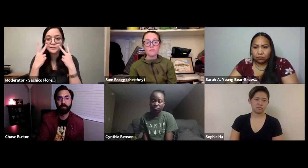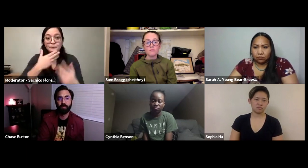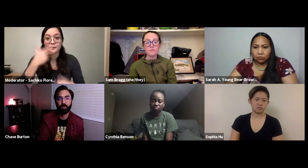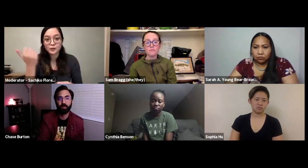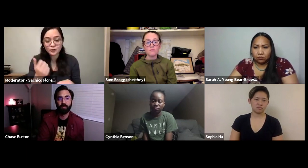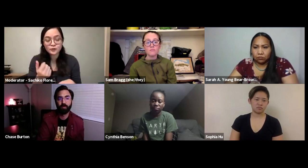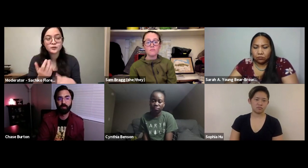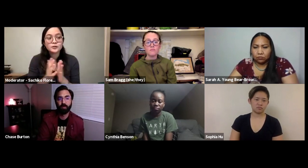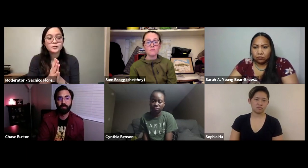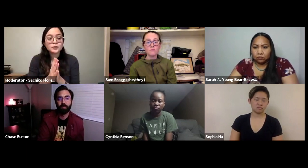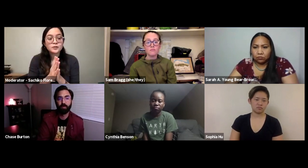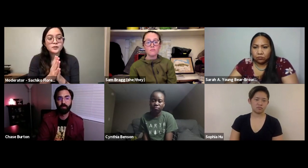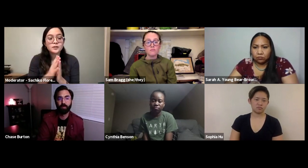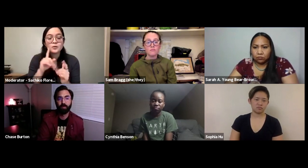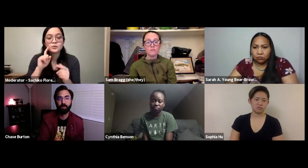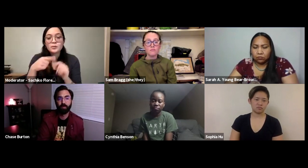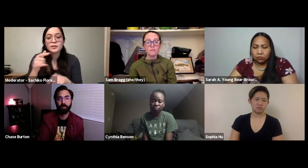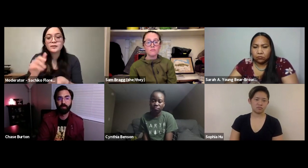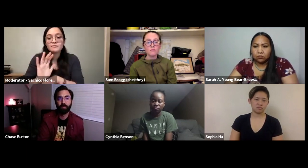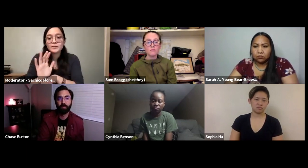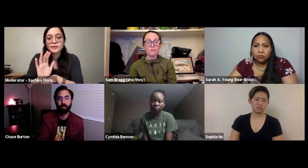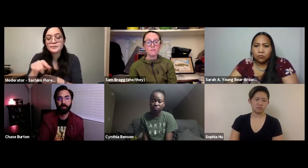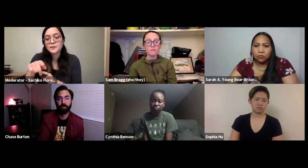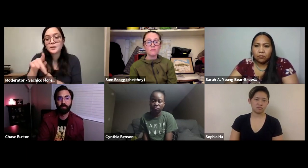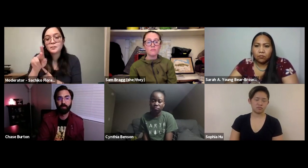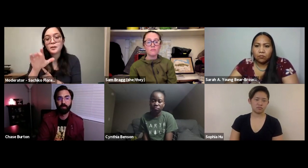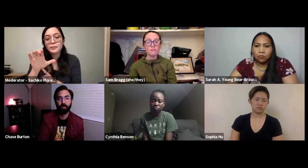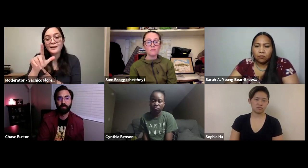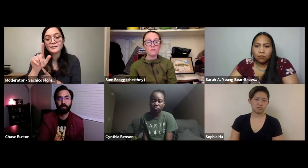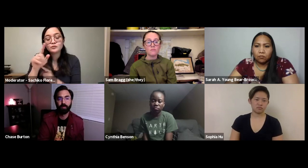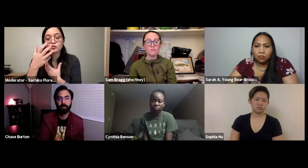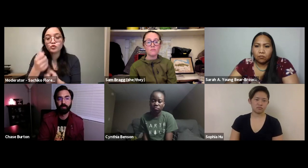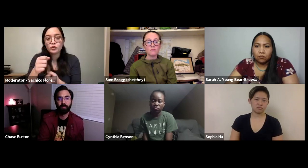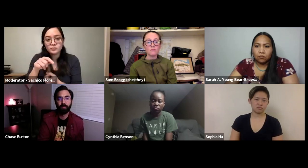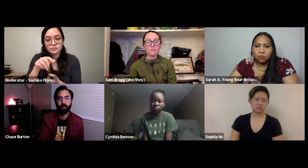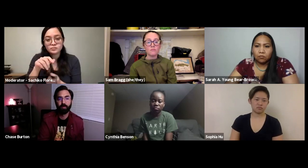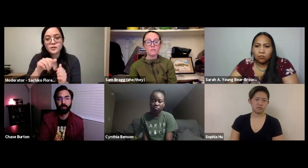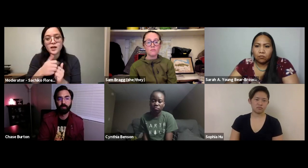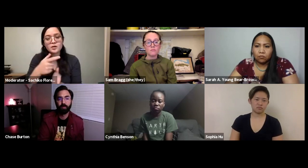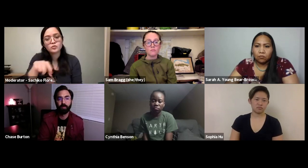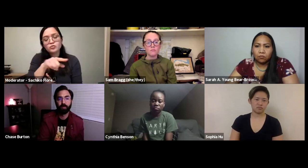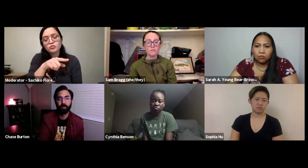visibility and again with visuals, we know that deaf people are very visual, they're